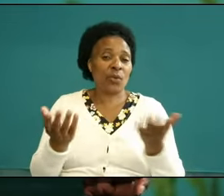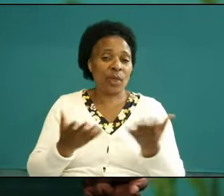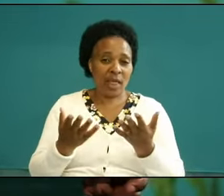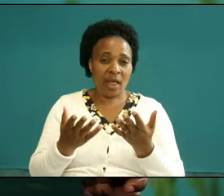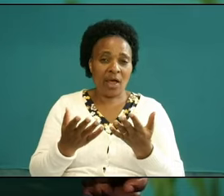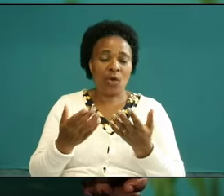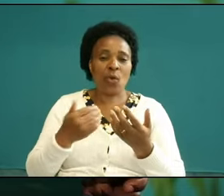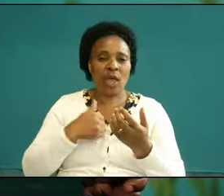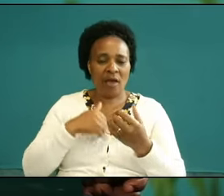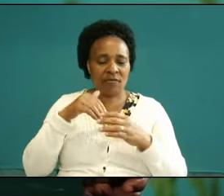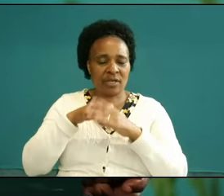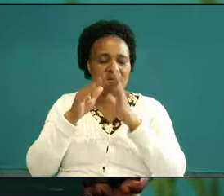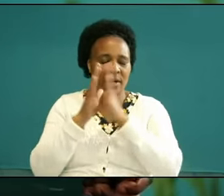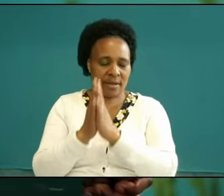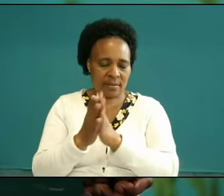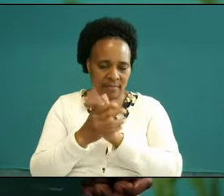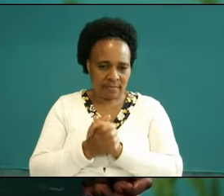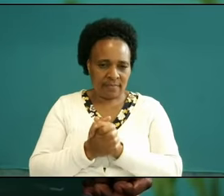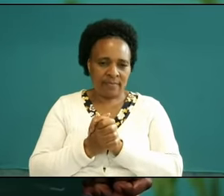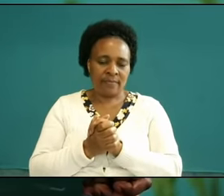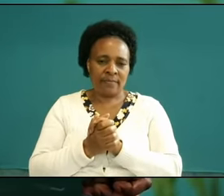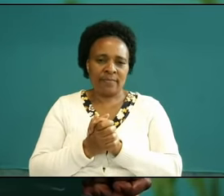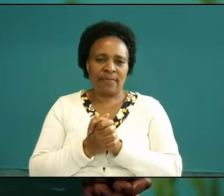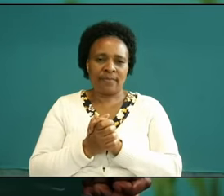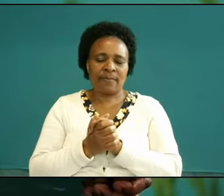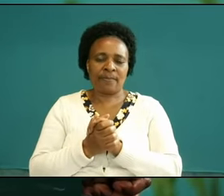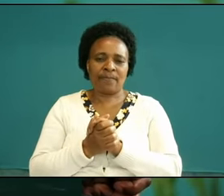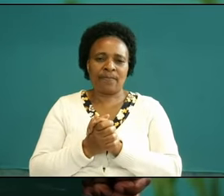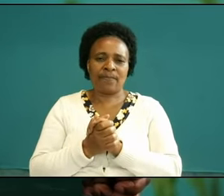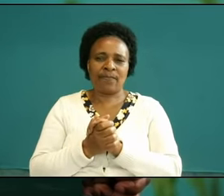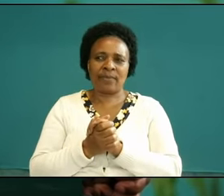prayer this morning